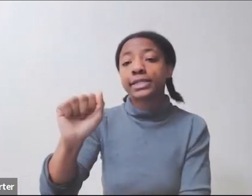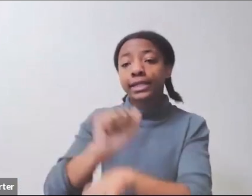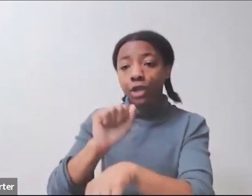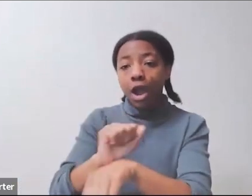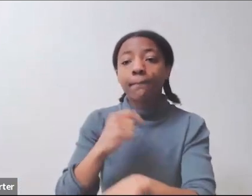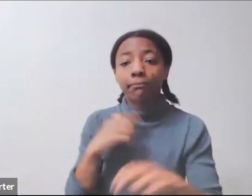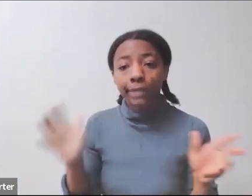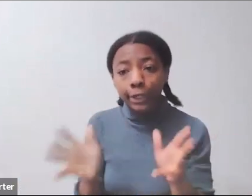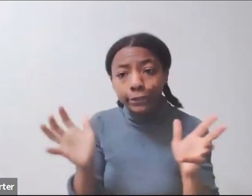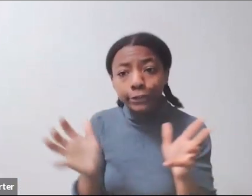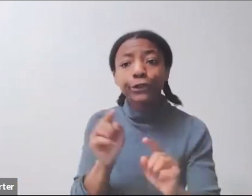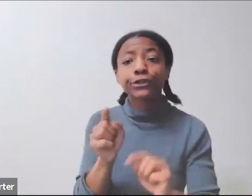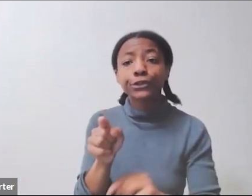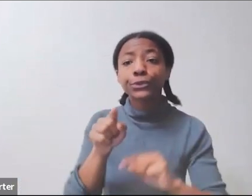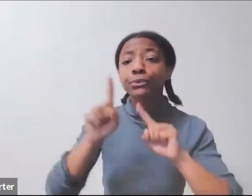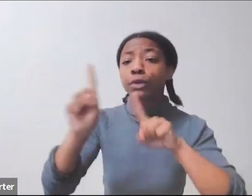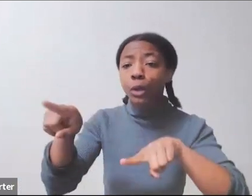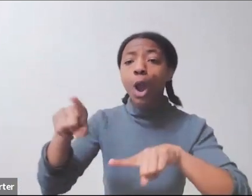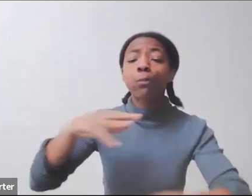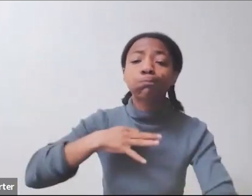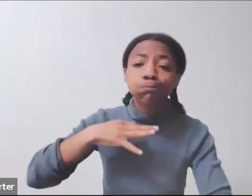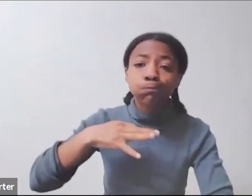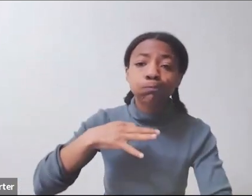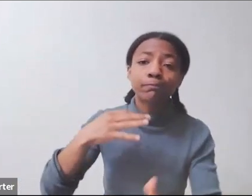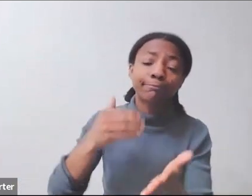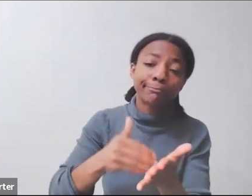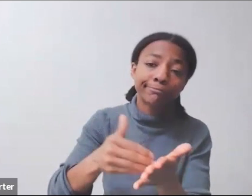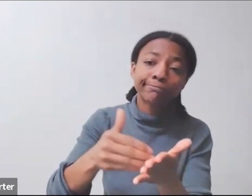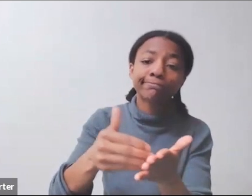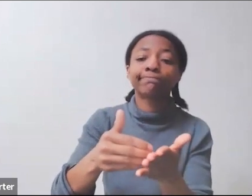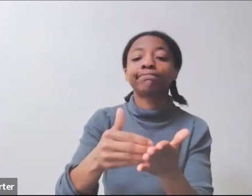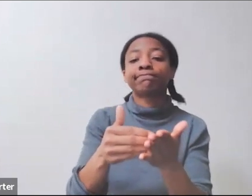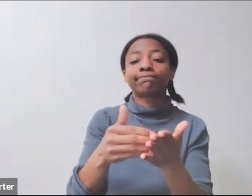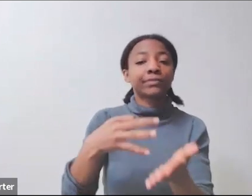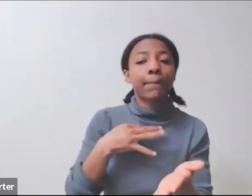I wish that I were-- I think you have a different area of expertise than I do,